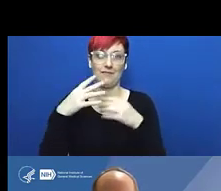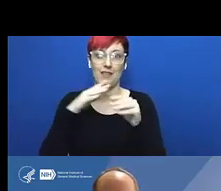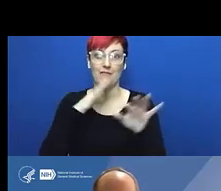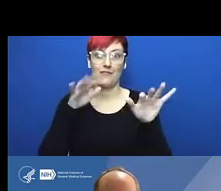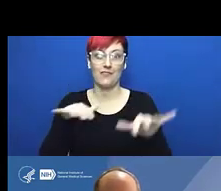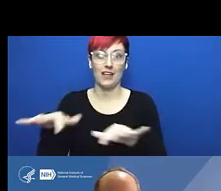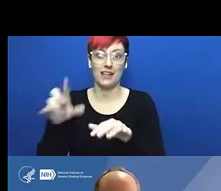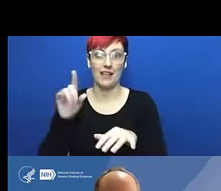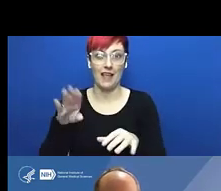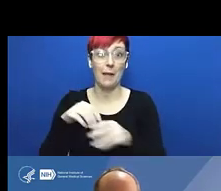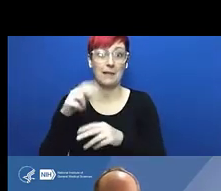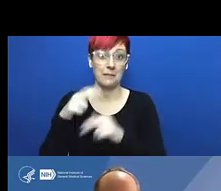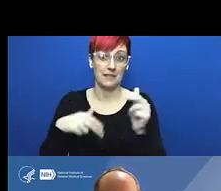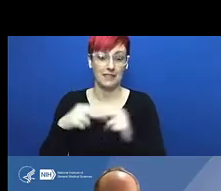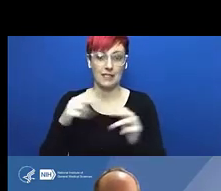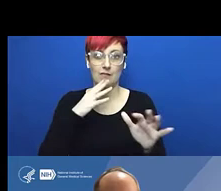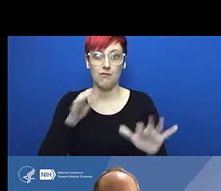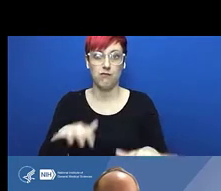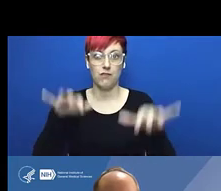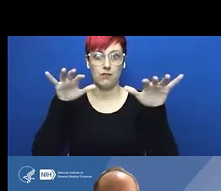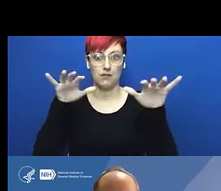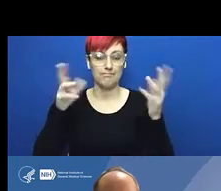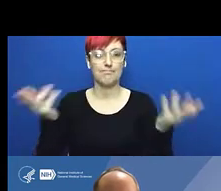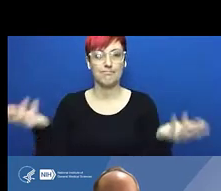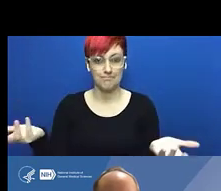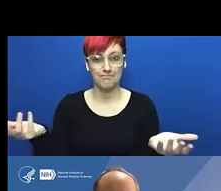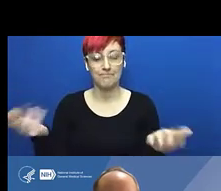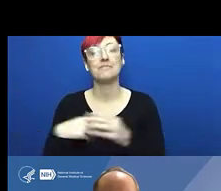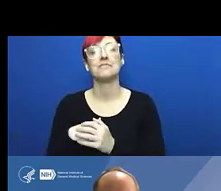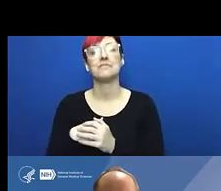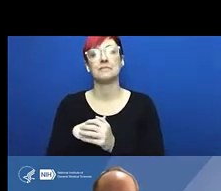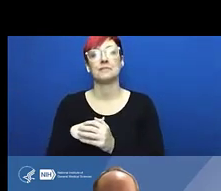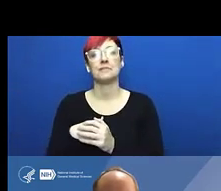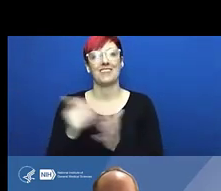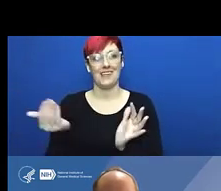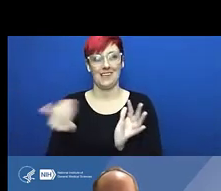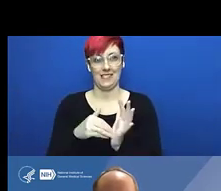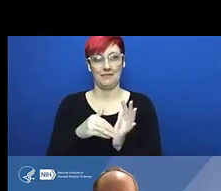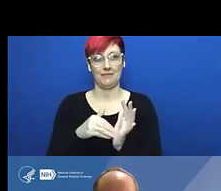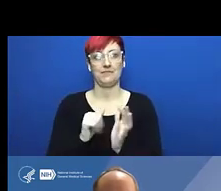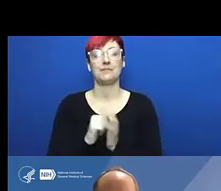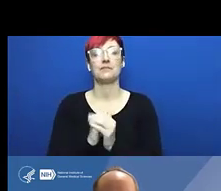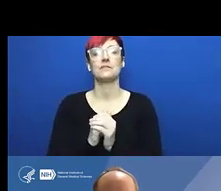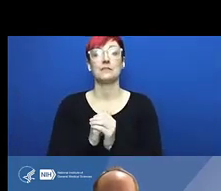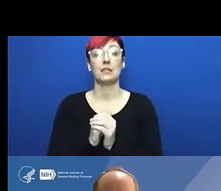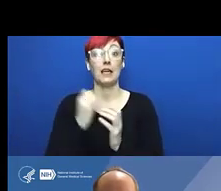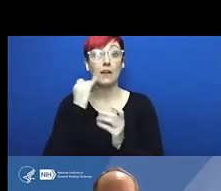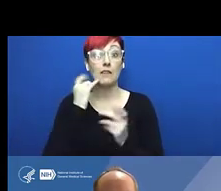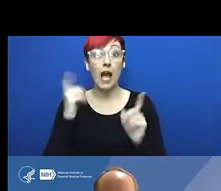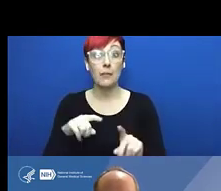just to see what other questions may have been answered already. And we'll try to answer as many as possible,